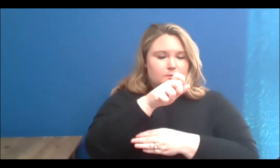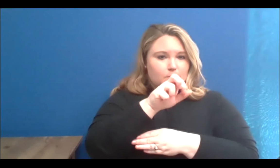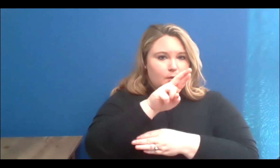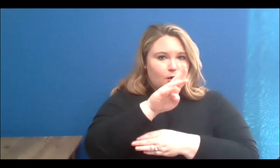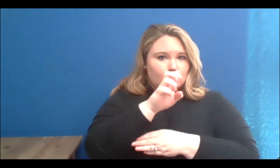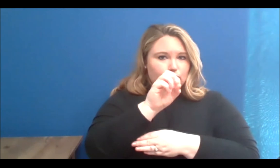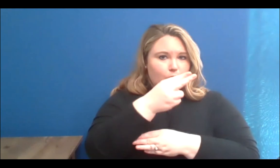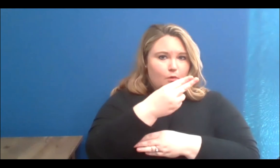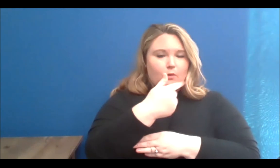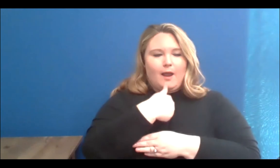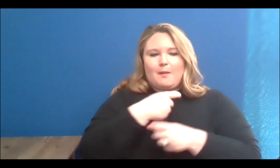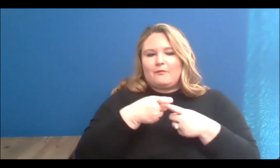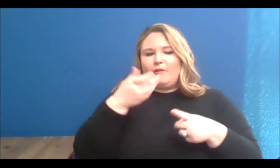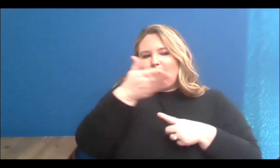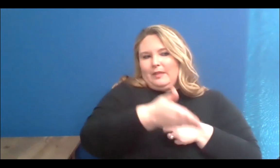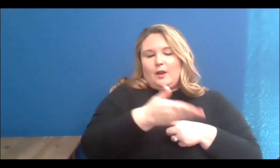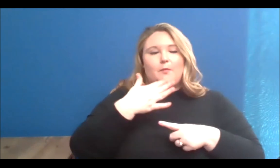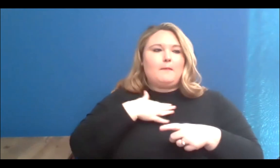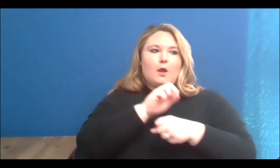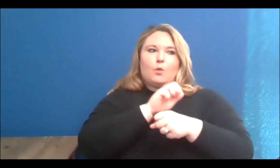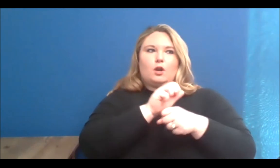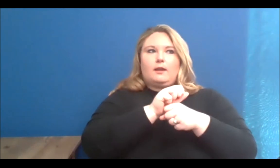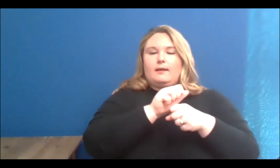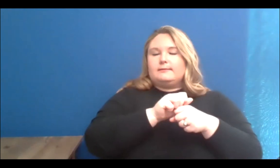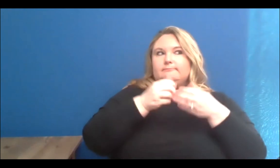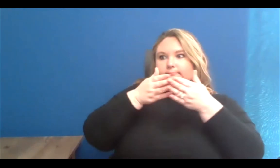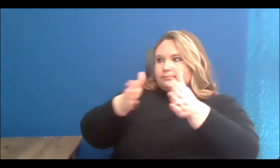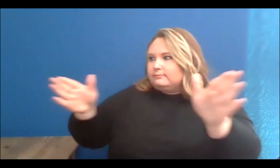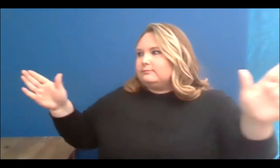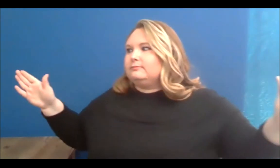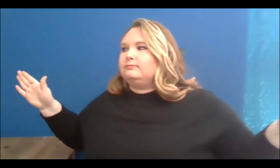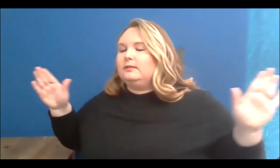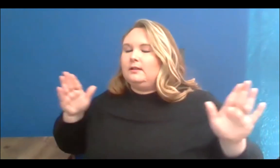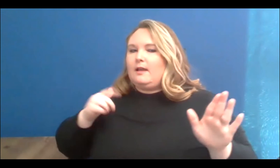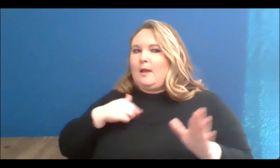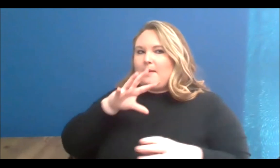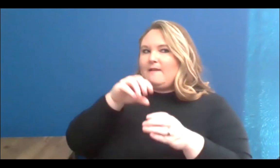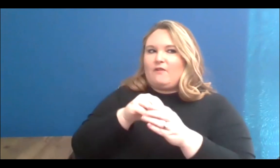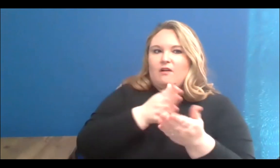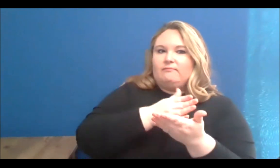public artwork has expanded much further than that, and has taken part in other